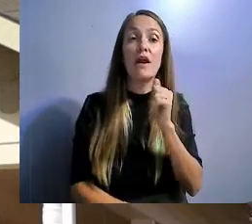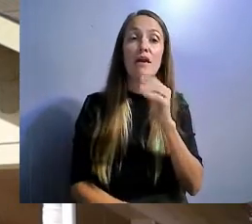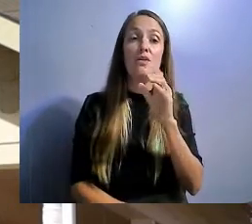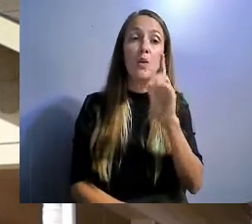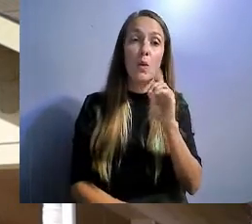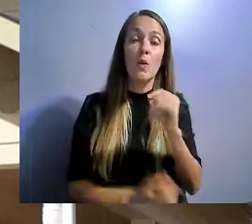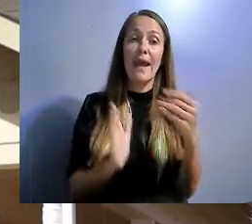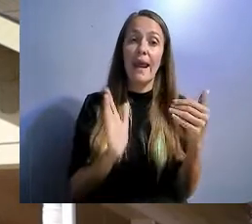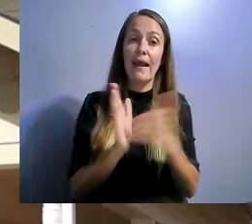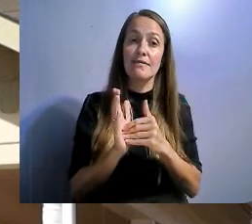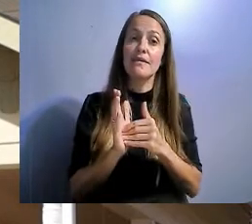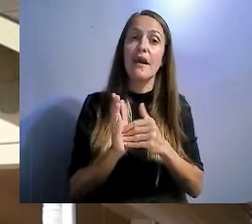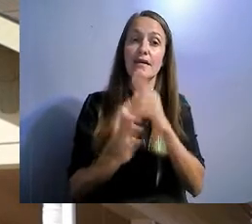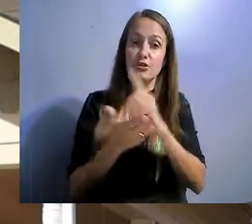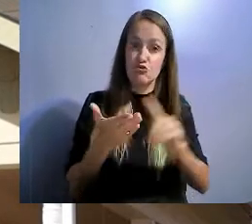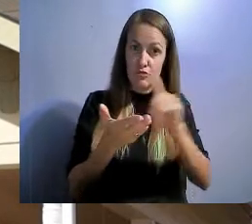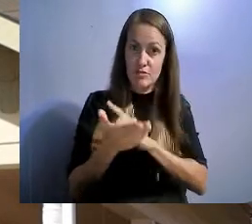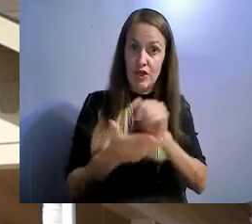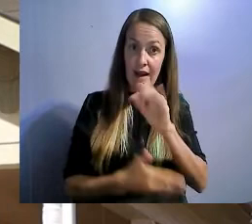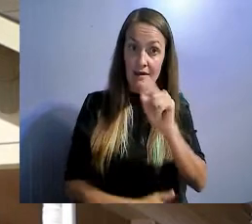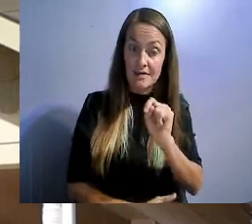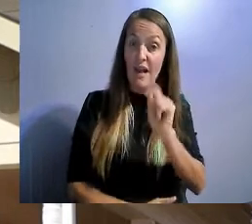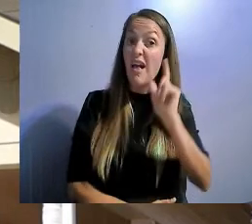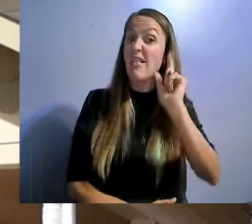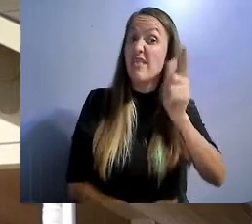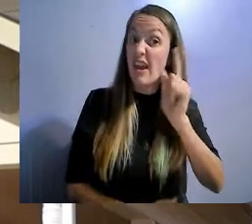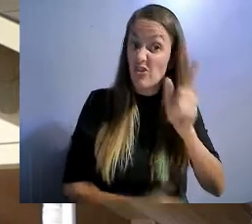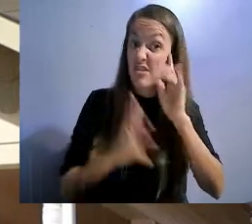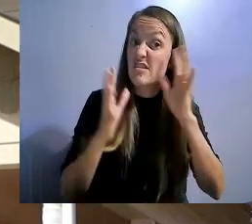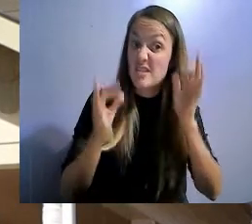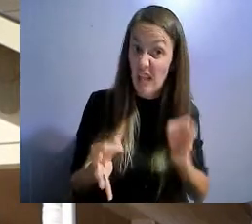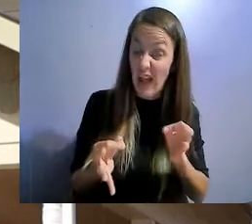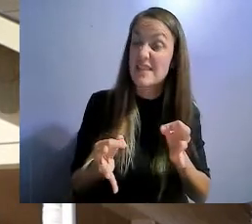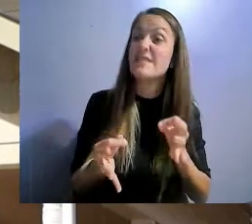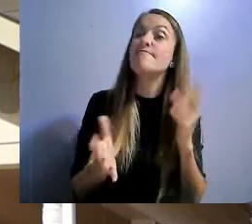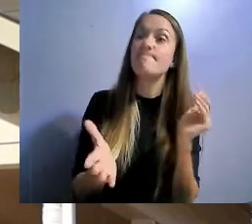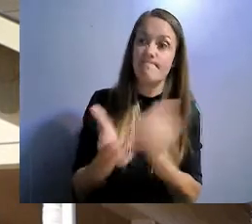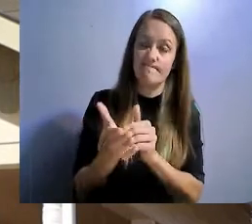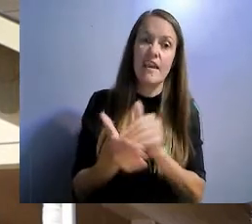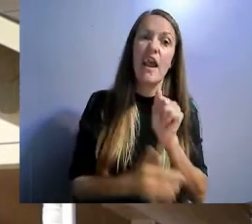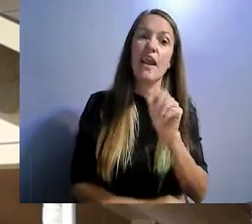Americans with disabilities act. One of the other reasons that that is very noteworthy is it